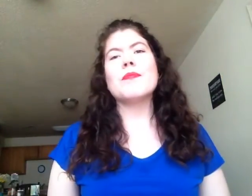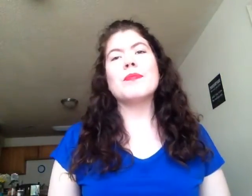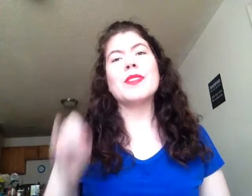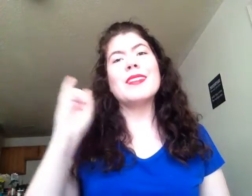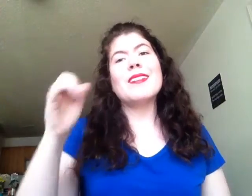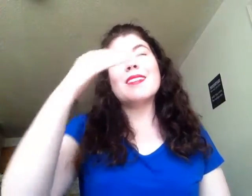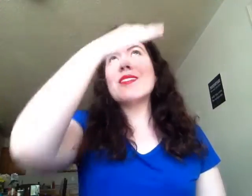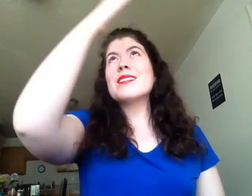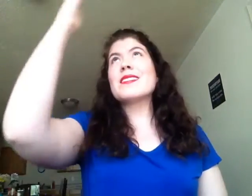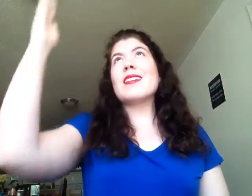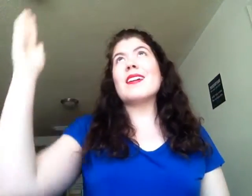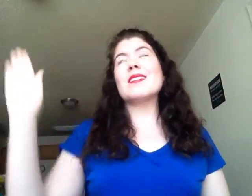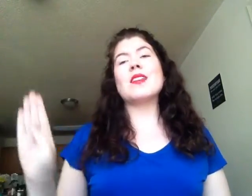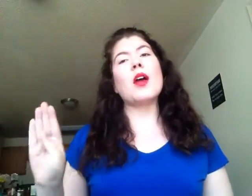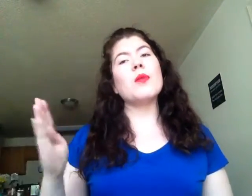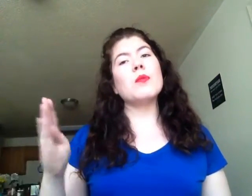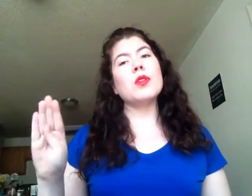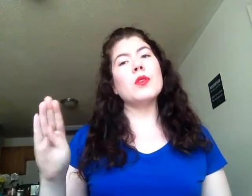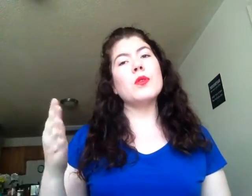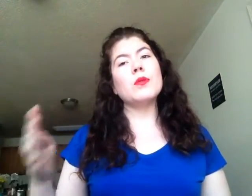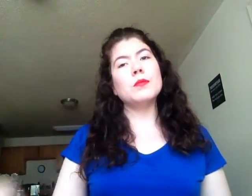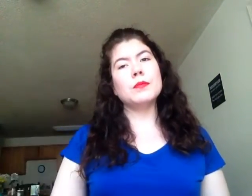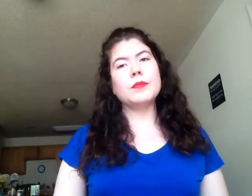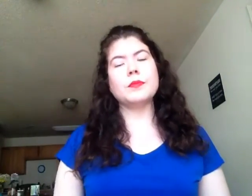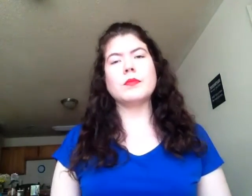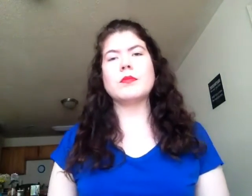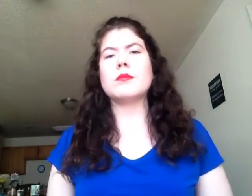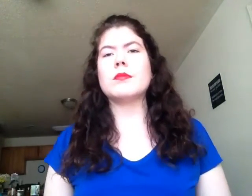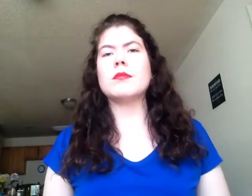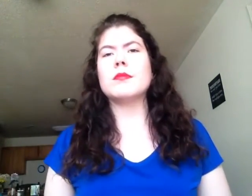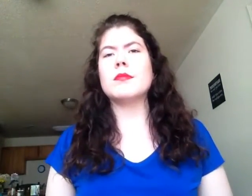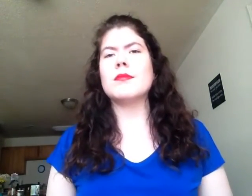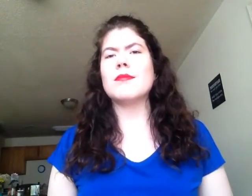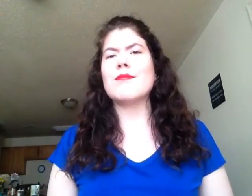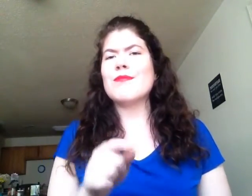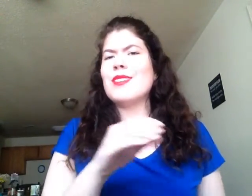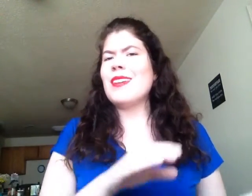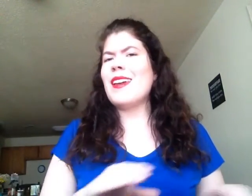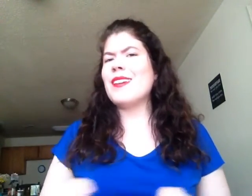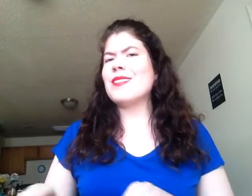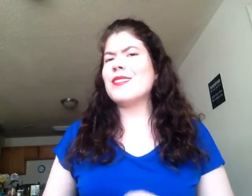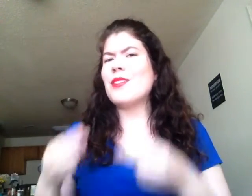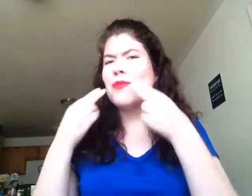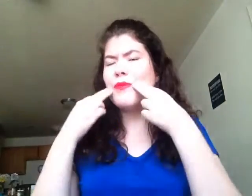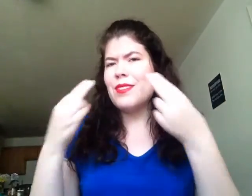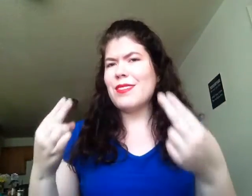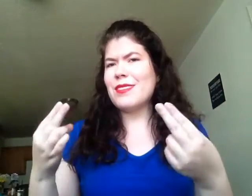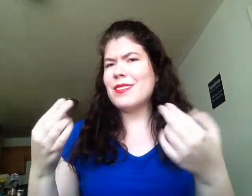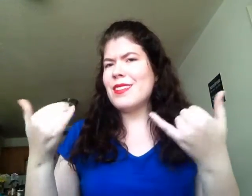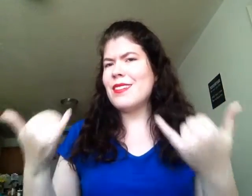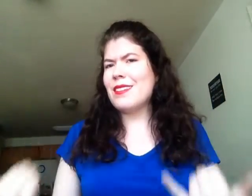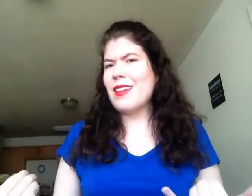if sky blue you act innocent now,